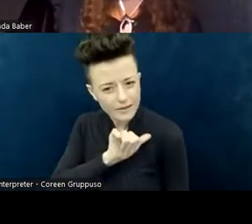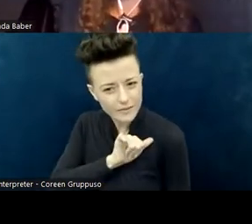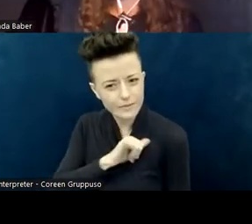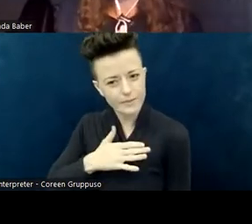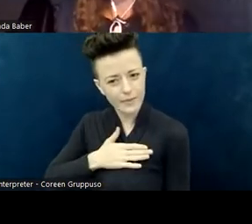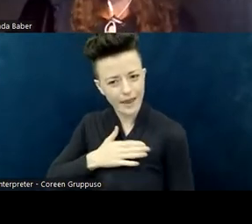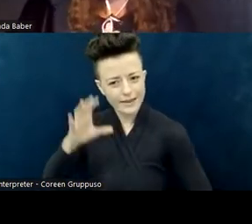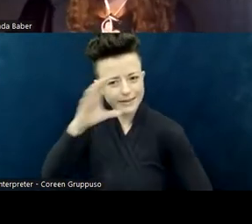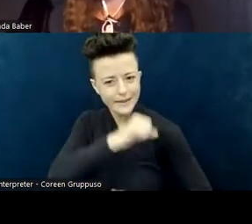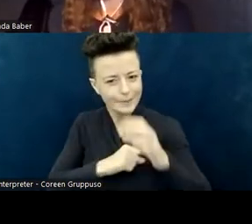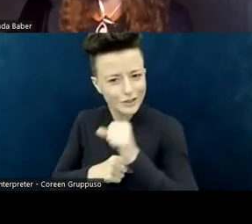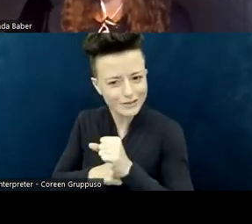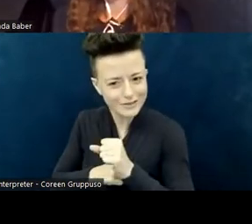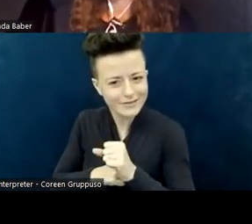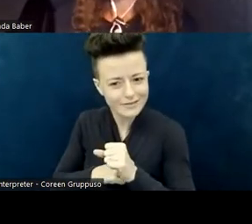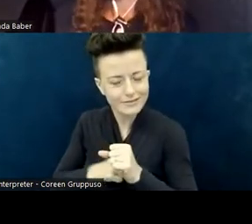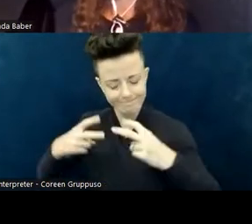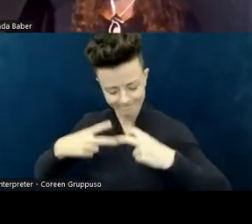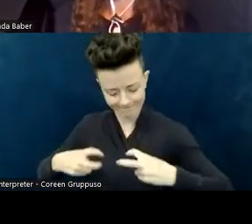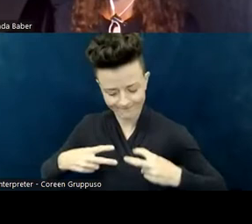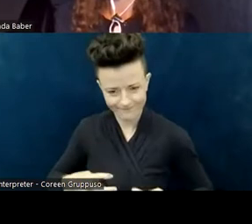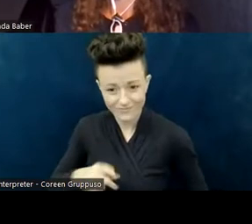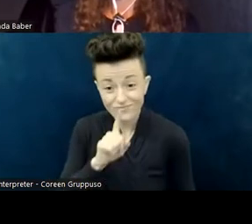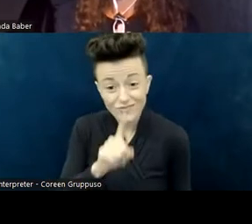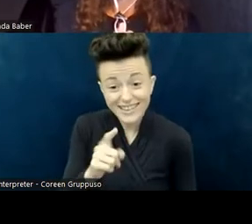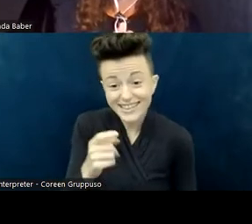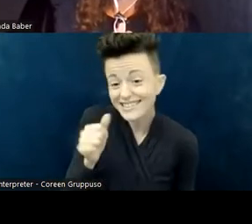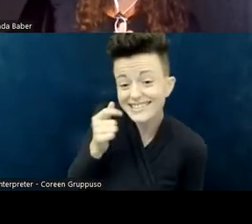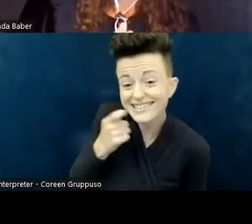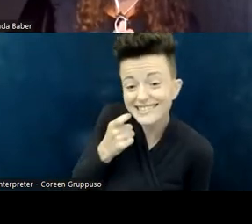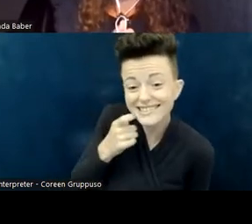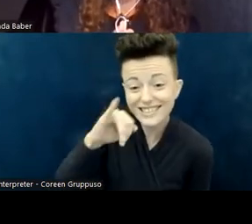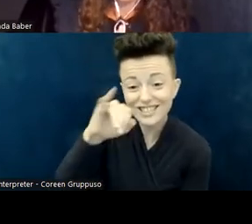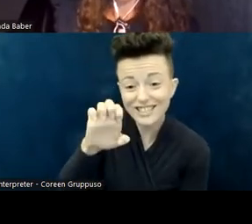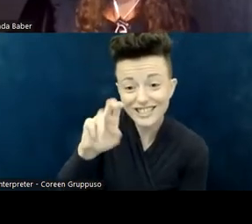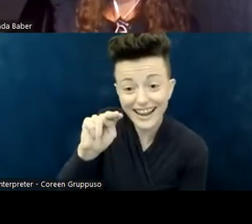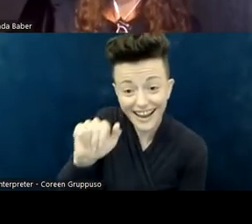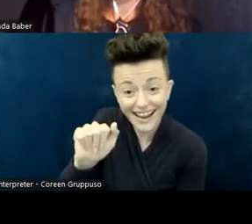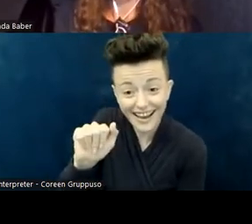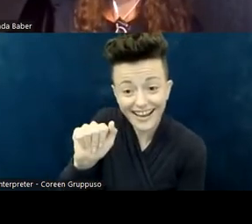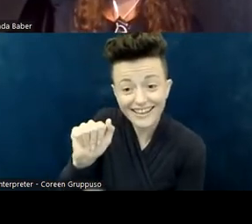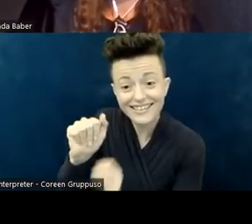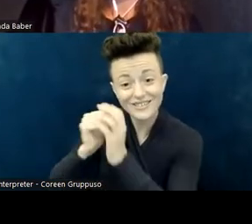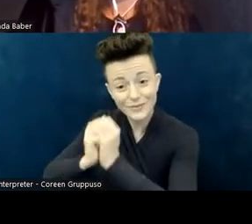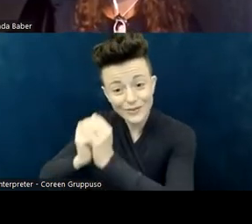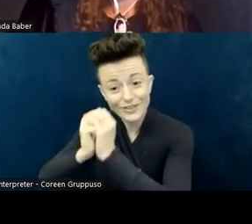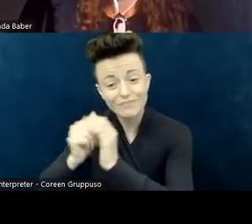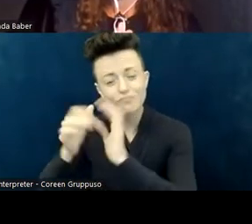I so appreciate Jenna's devotion this morning and the way she shared that her children are her teachers.